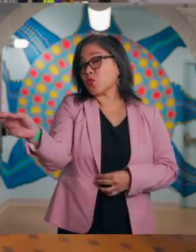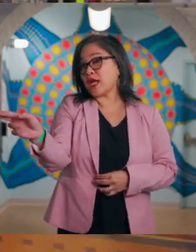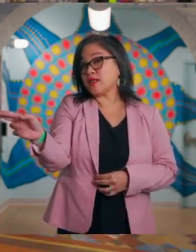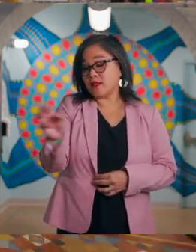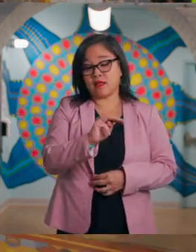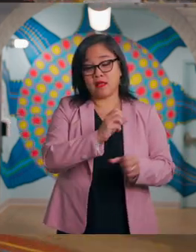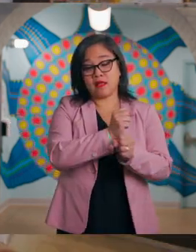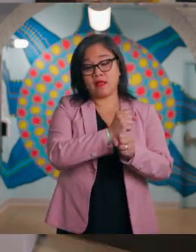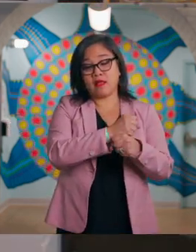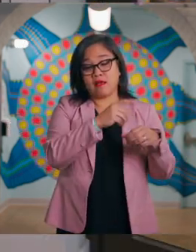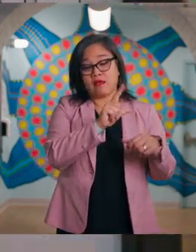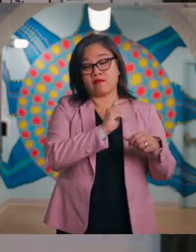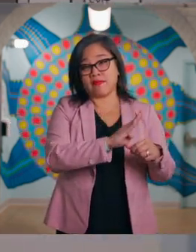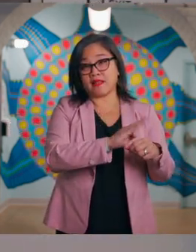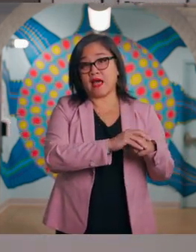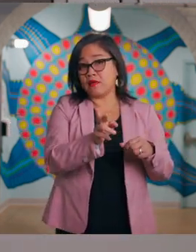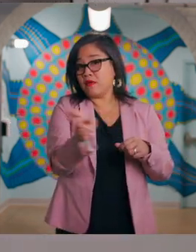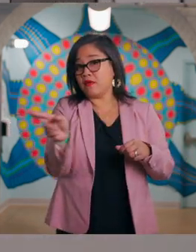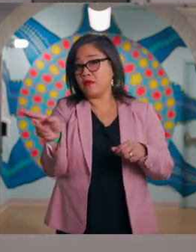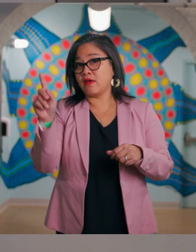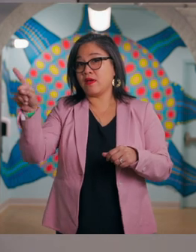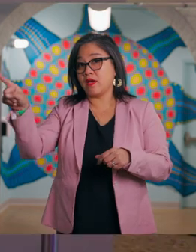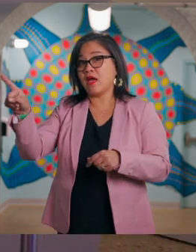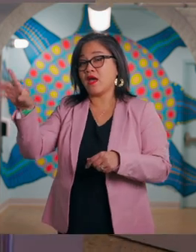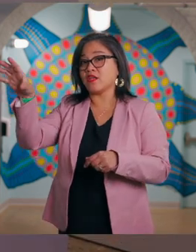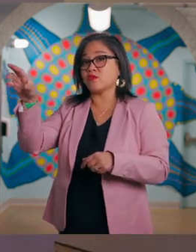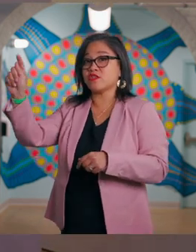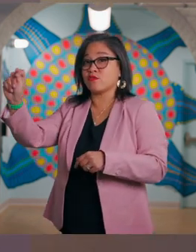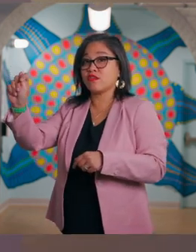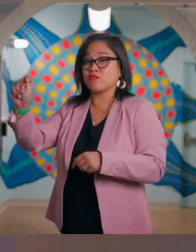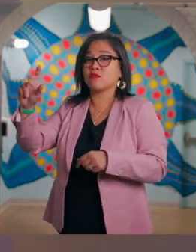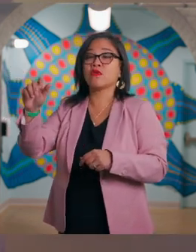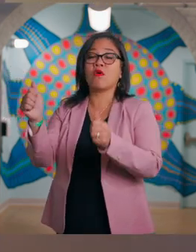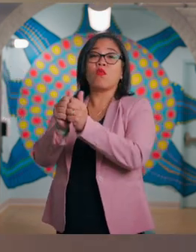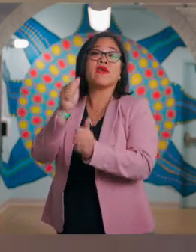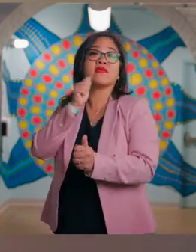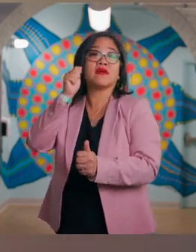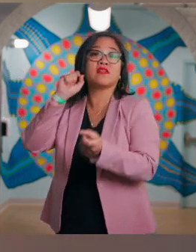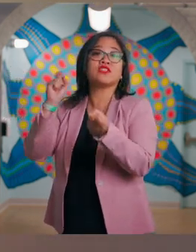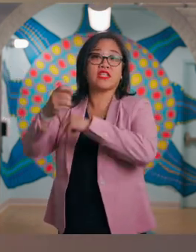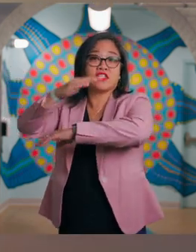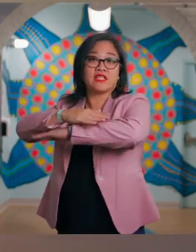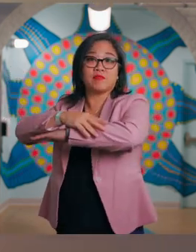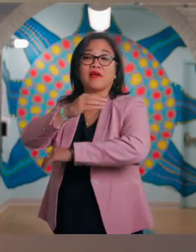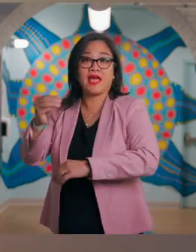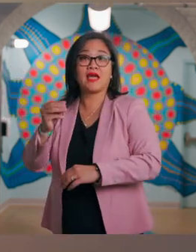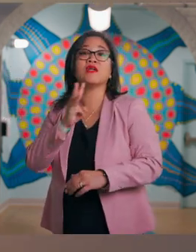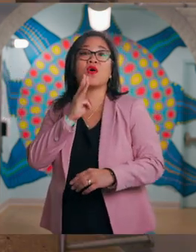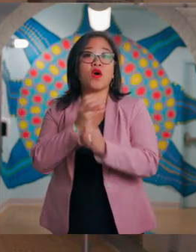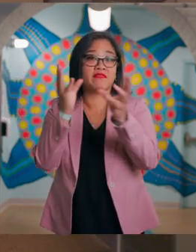Turn right out of Make Lab and you reach restrooms and a water fountain.